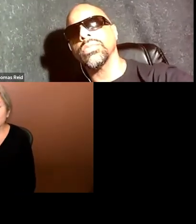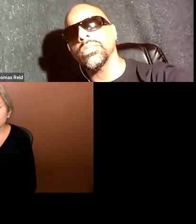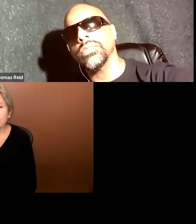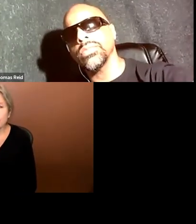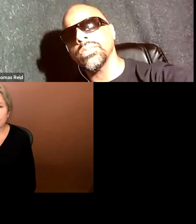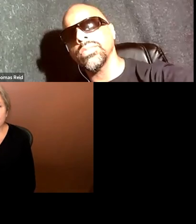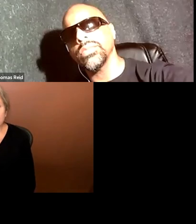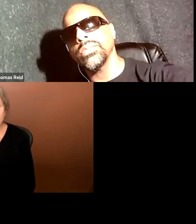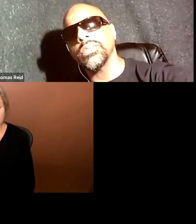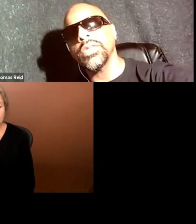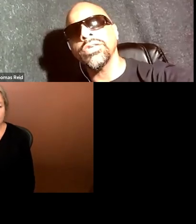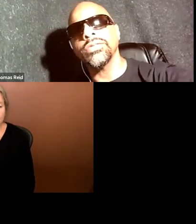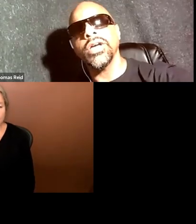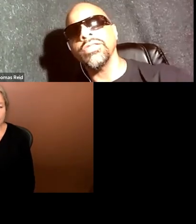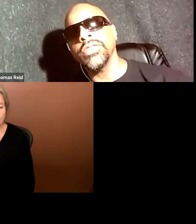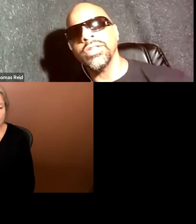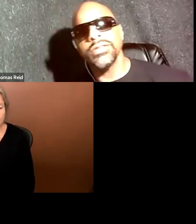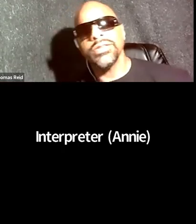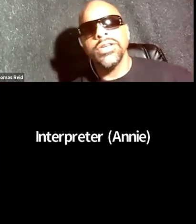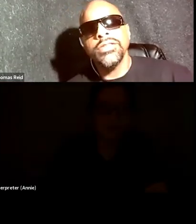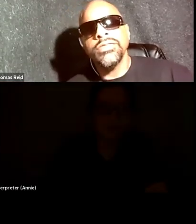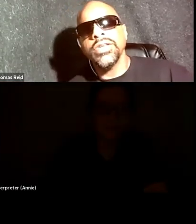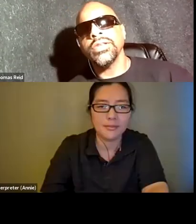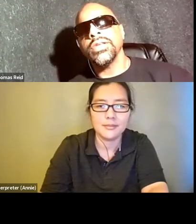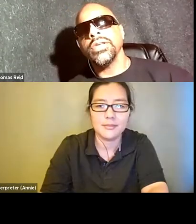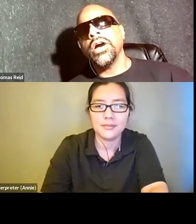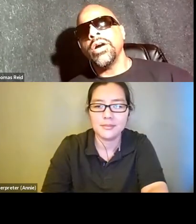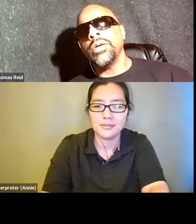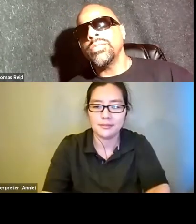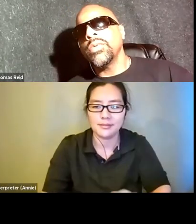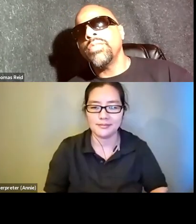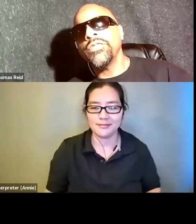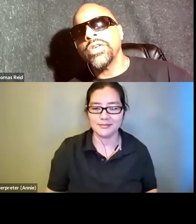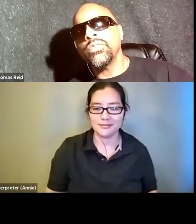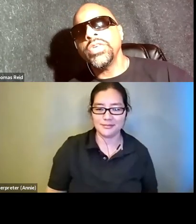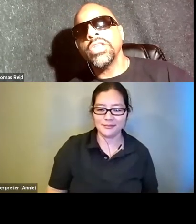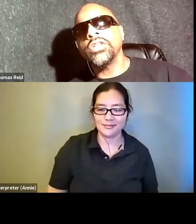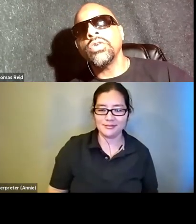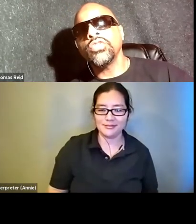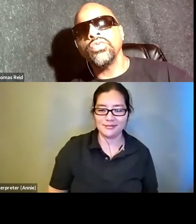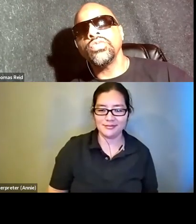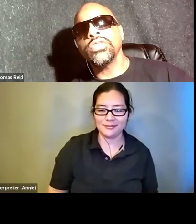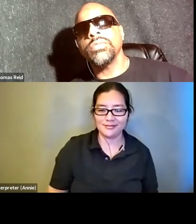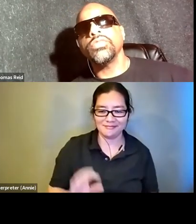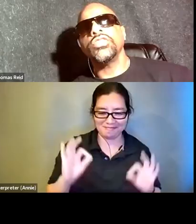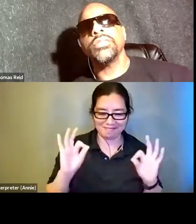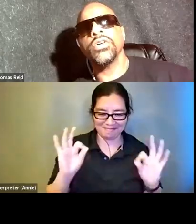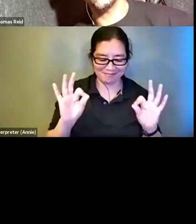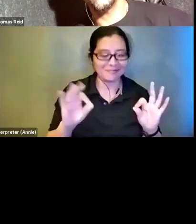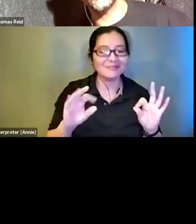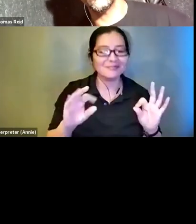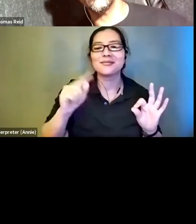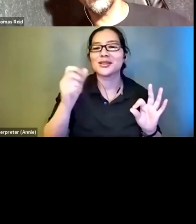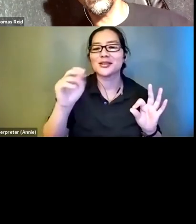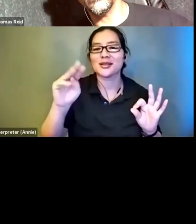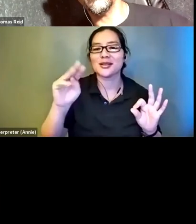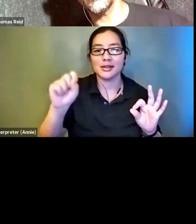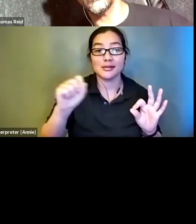: Thank you. I love that. Perfect. We can go to some of the questions because I think